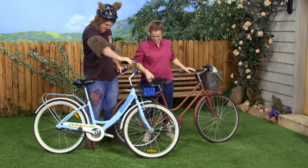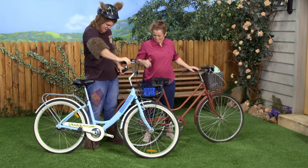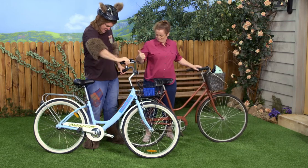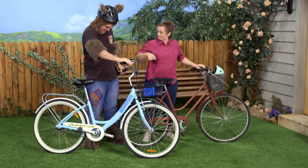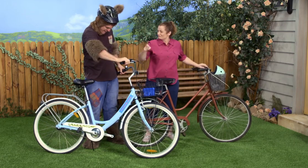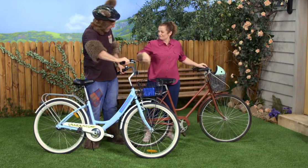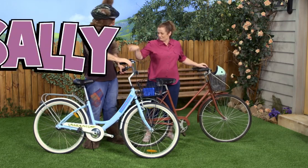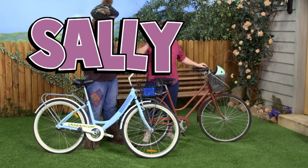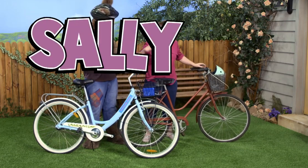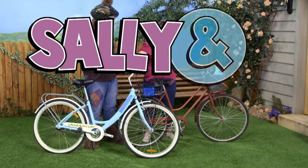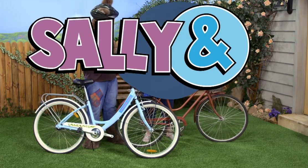Why don't you ride your bike some more?